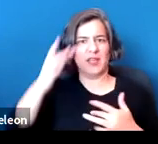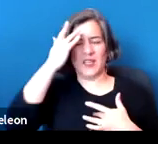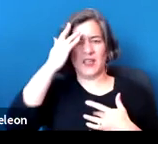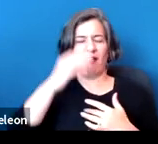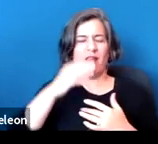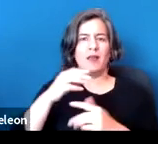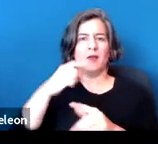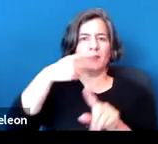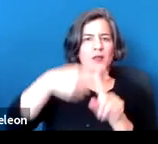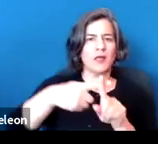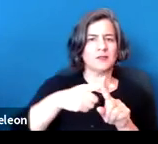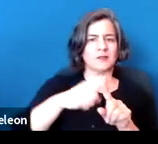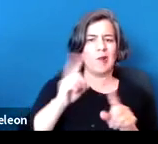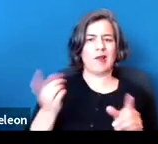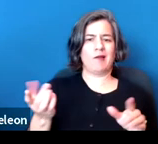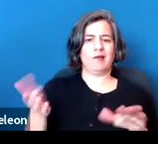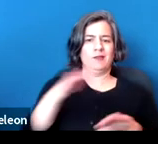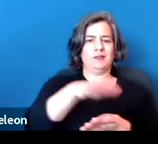of the lives of people with disabilities.